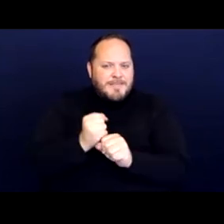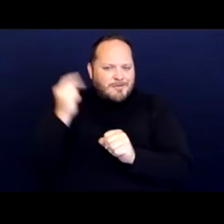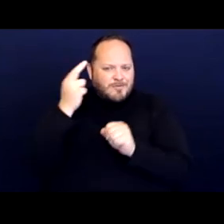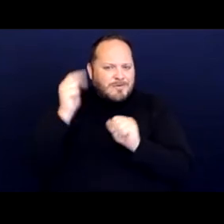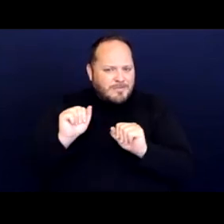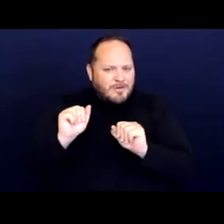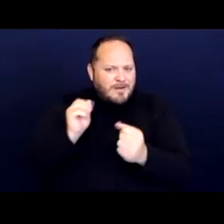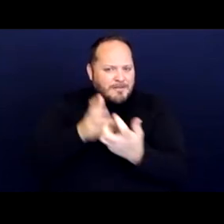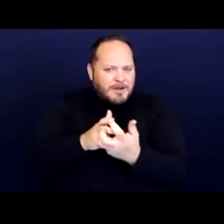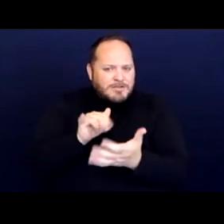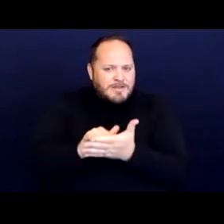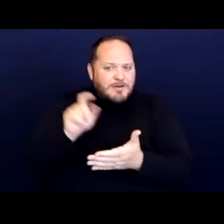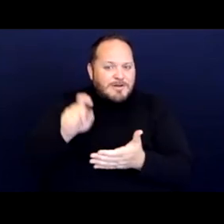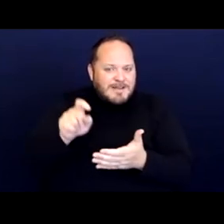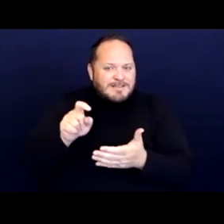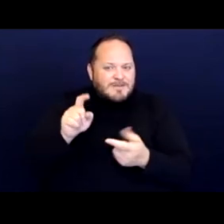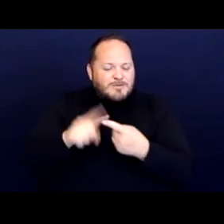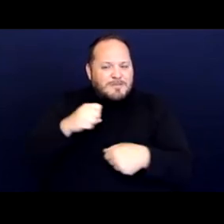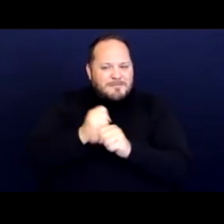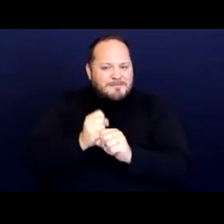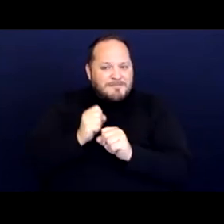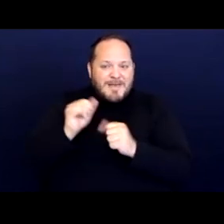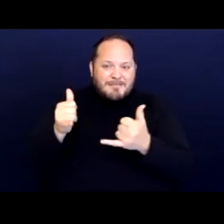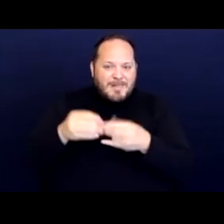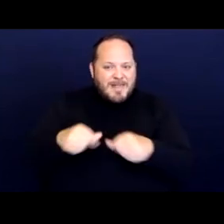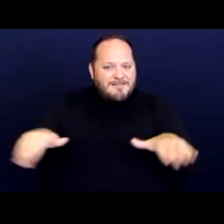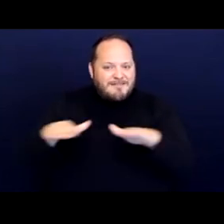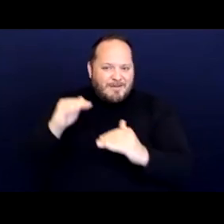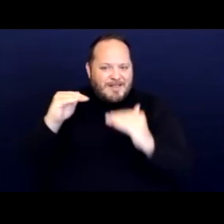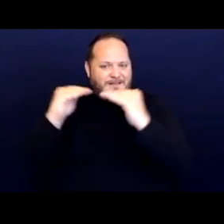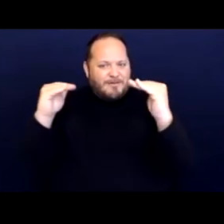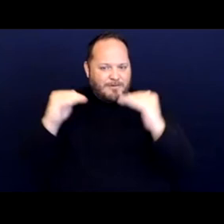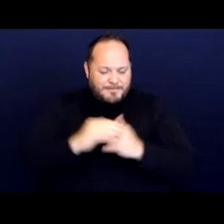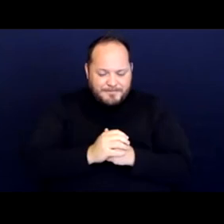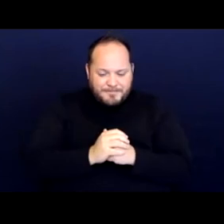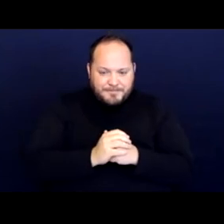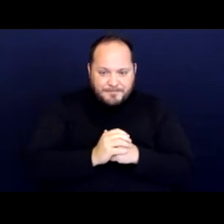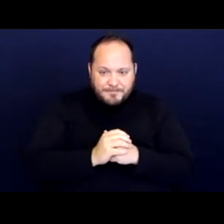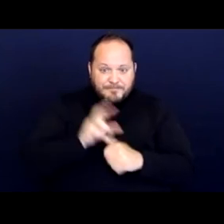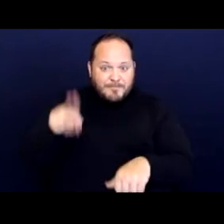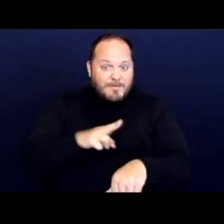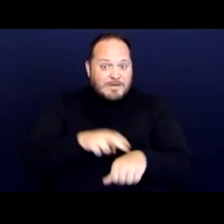that are necessary to level the playing field. And of course, a violation of section 504